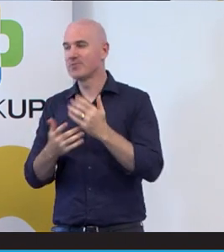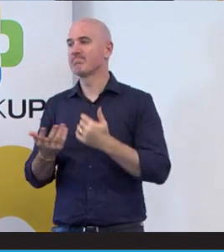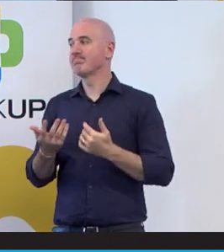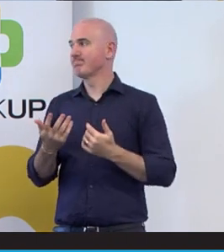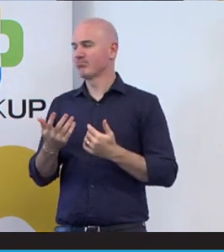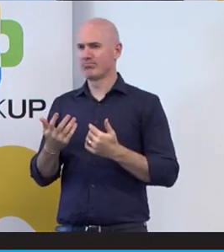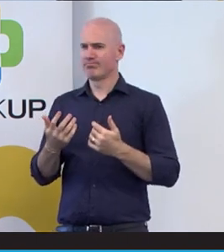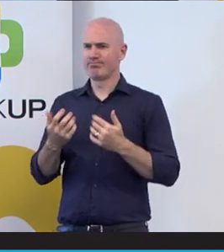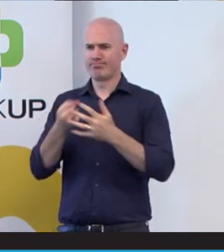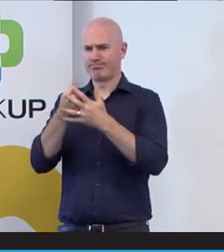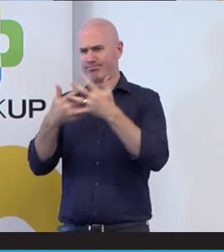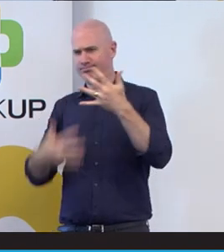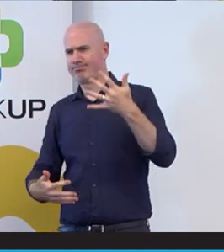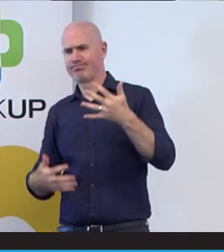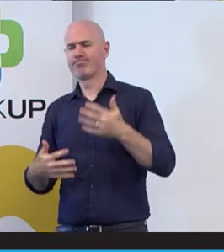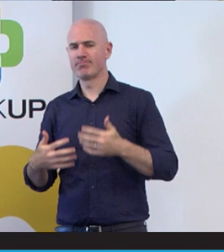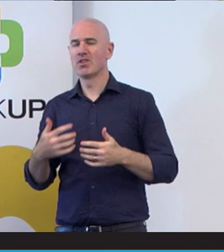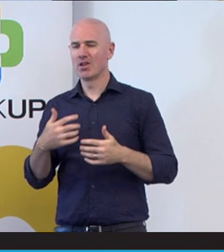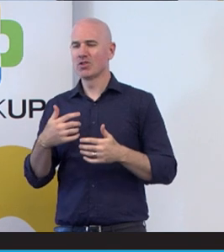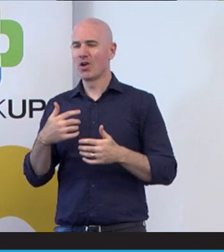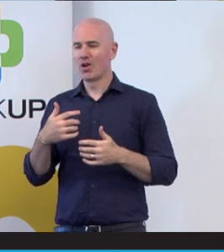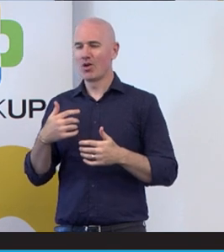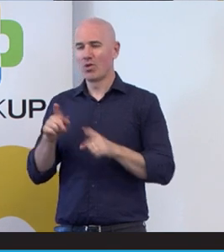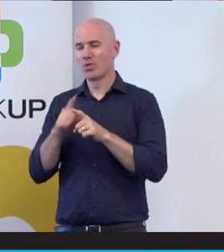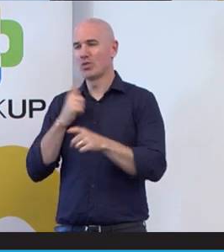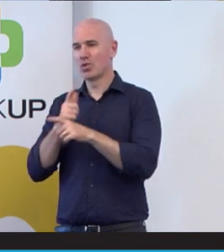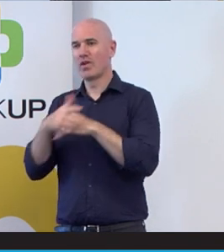other things in that. So we talk about more of a technology to to business and